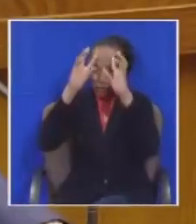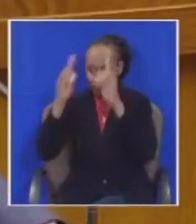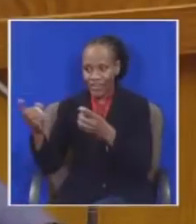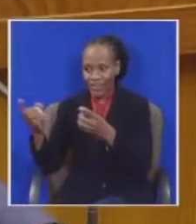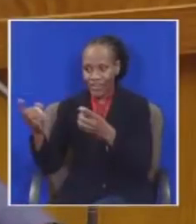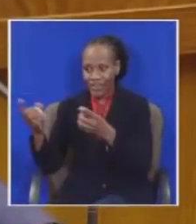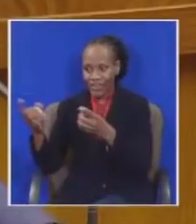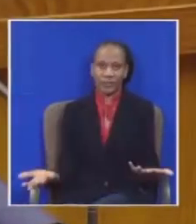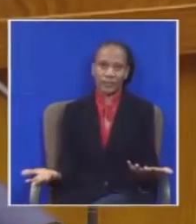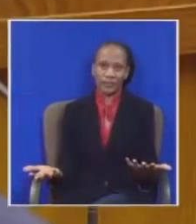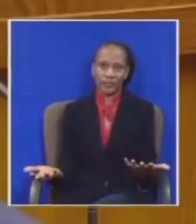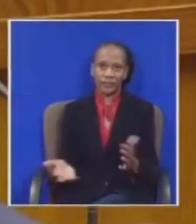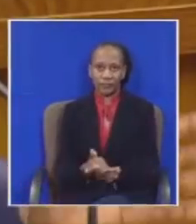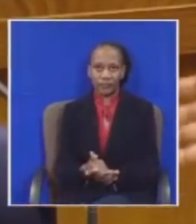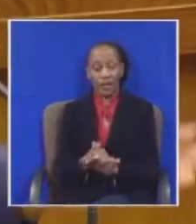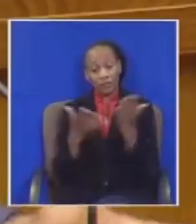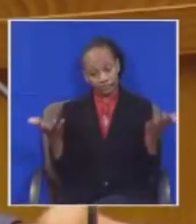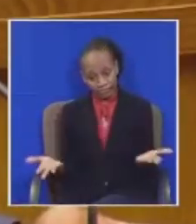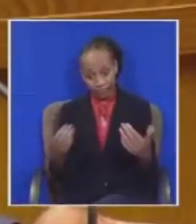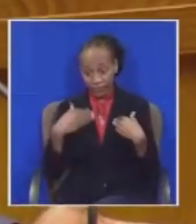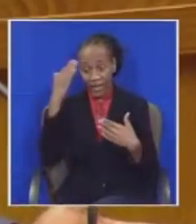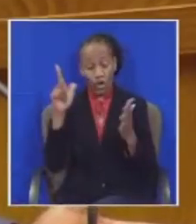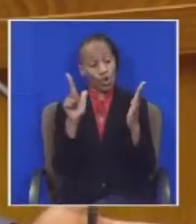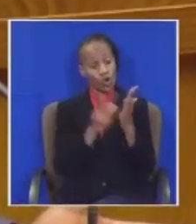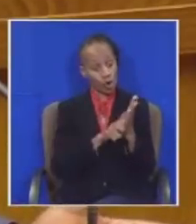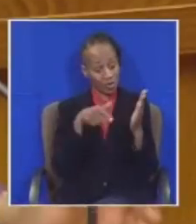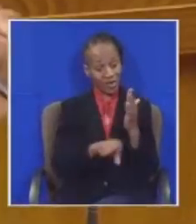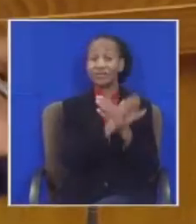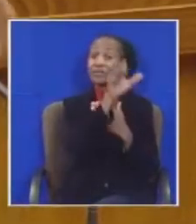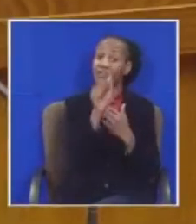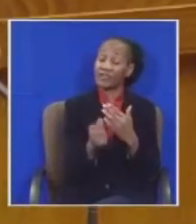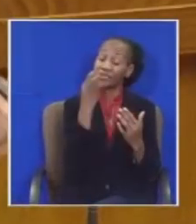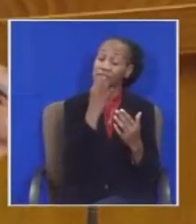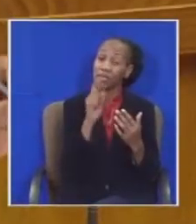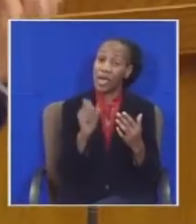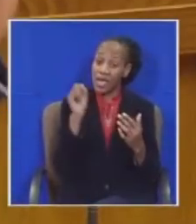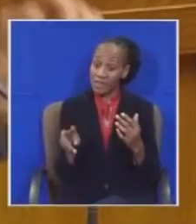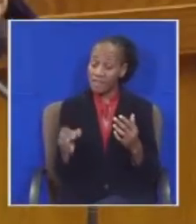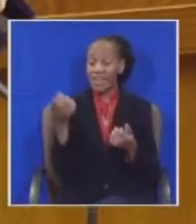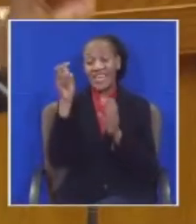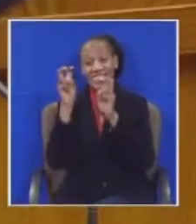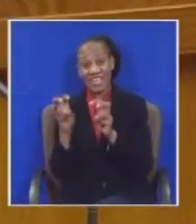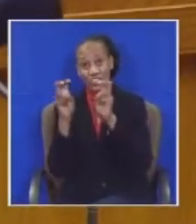What in terms of the law as I know in this country that if the matter is in court?